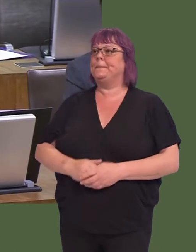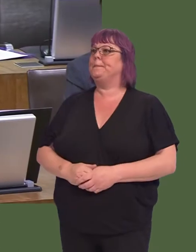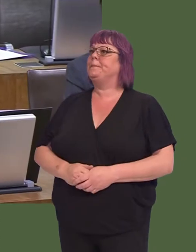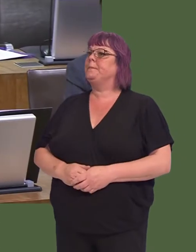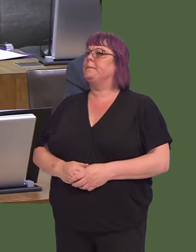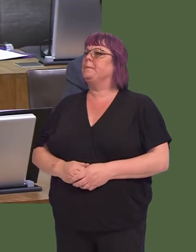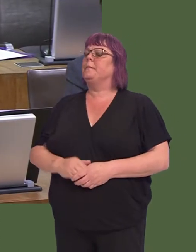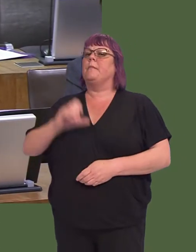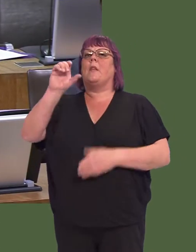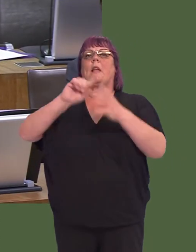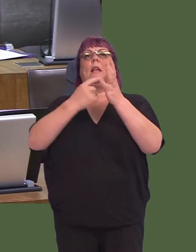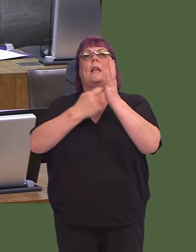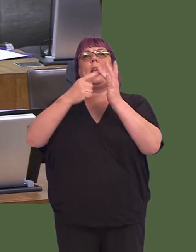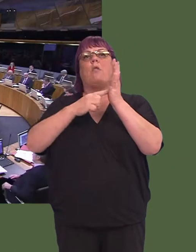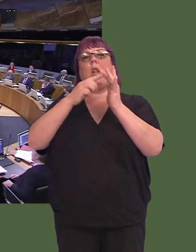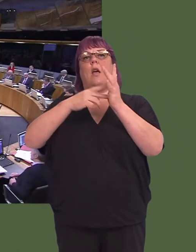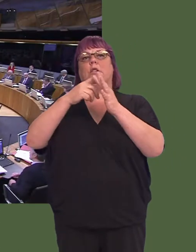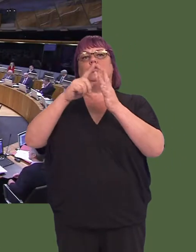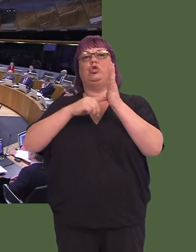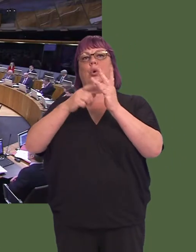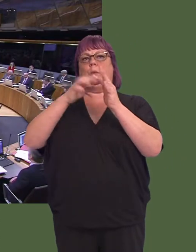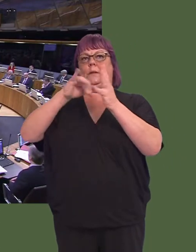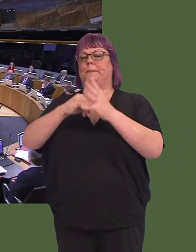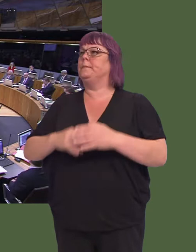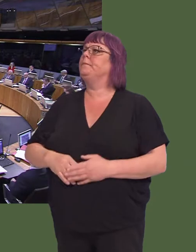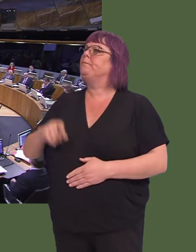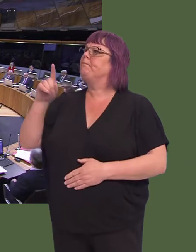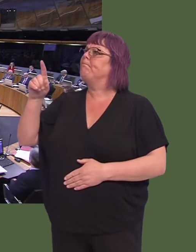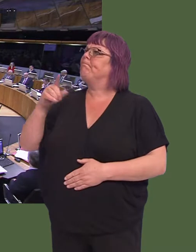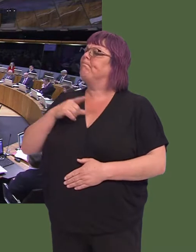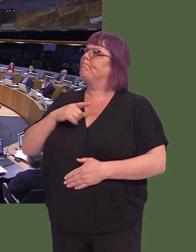Caroline Jones AM: First Minister, Port Talbot is not only one of the poorest parts of my